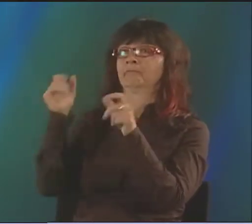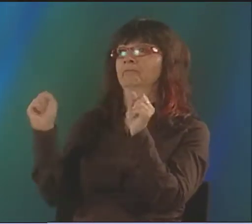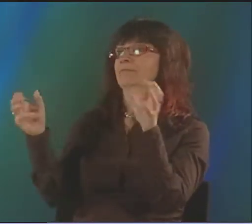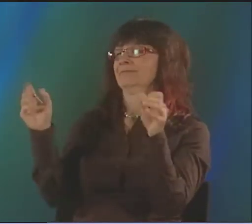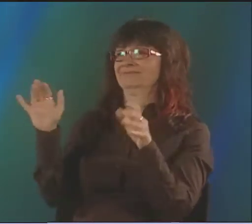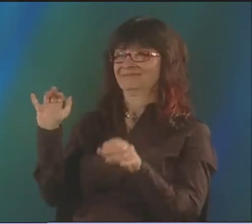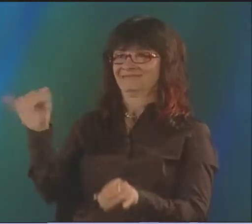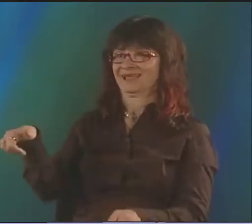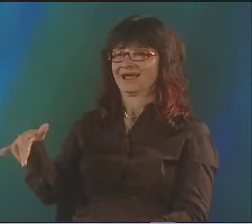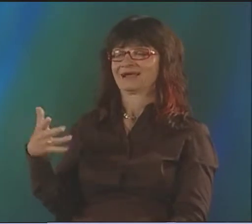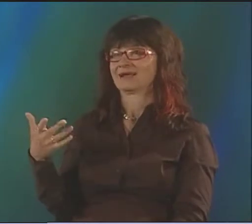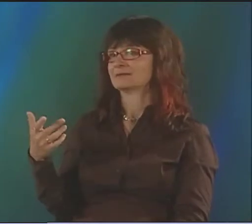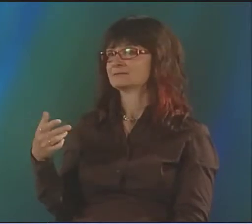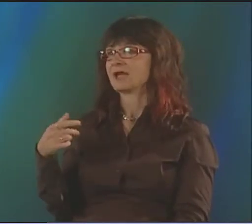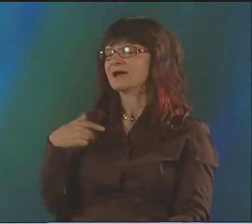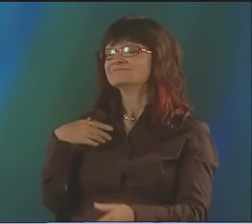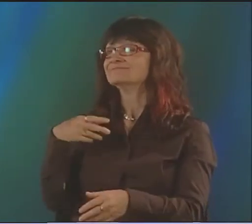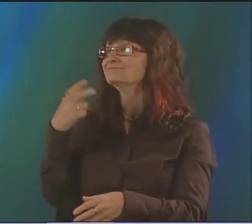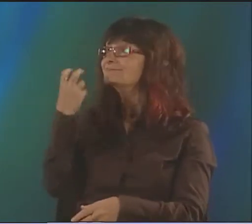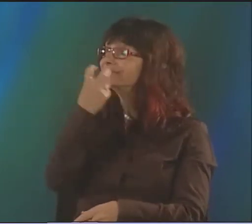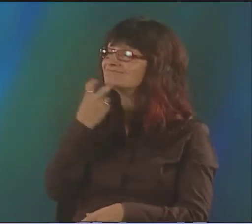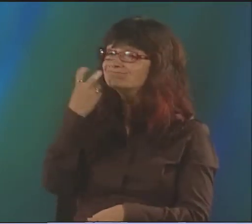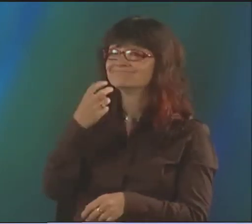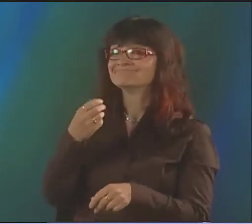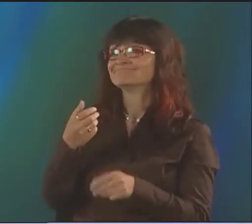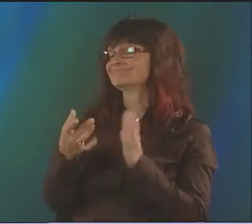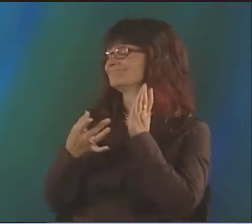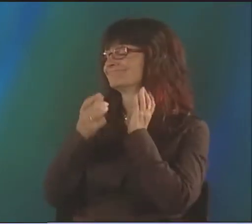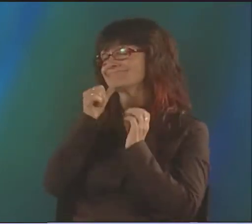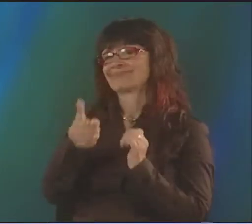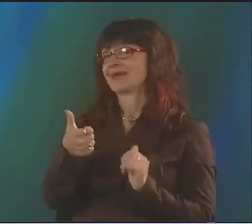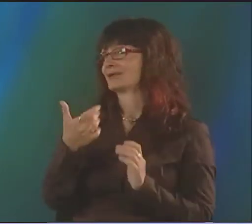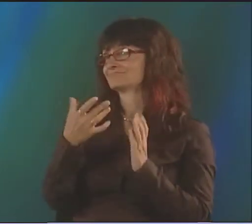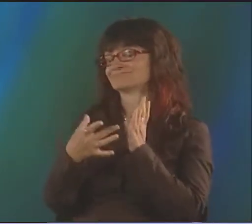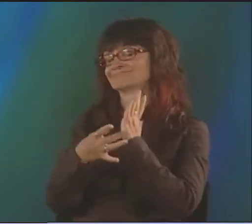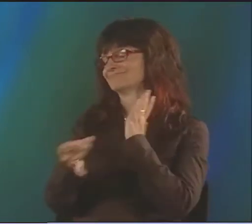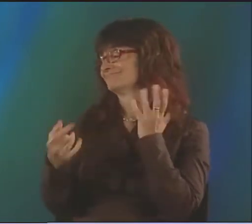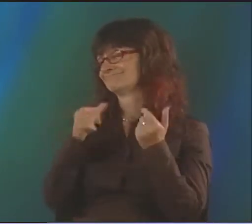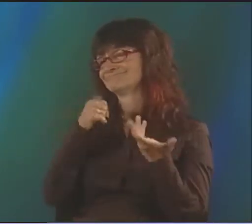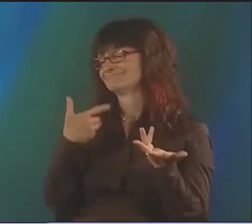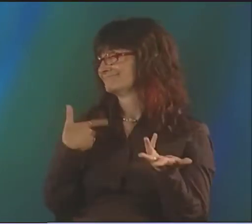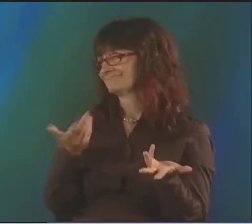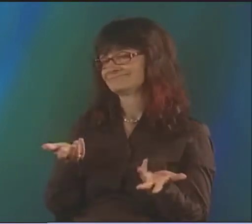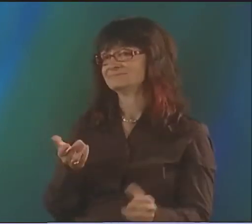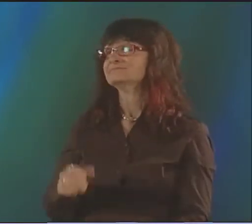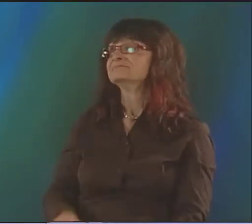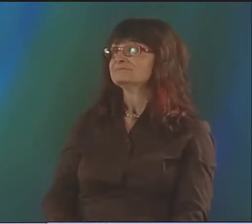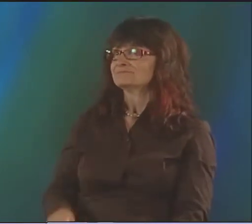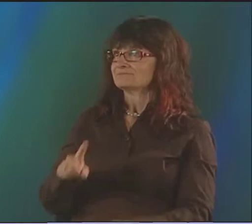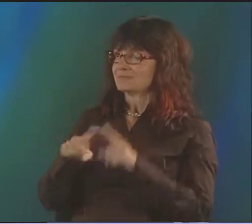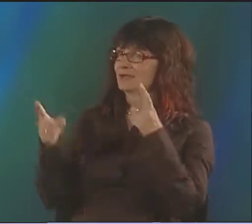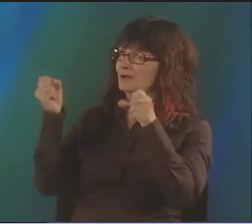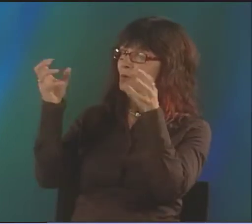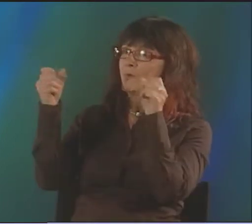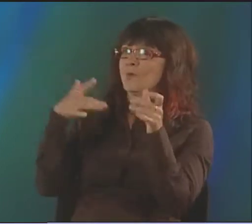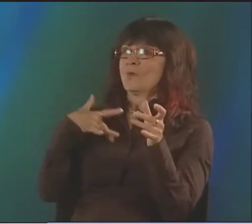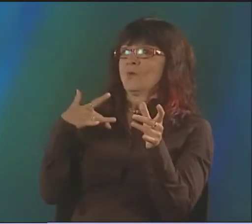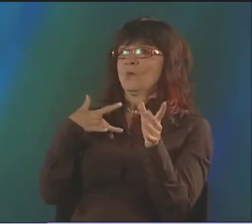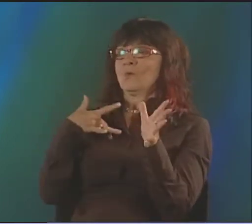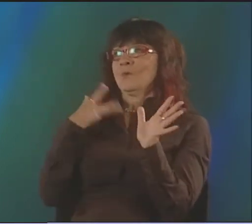AND I FELT AT HOME IMMEDIATELY. I NEVER HAD THE SKILL AS A LIPREADER. I JUST WASN'T GOOD AT THAT AT ALL.